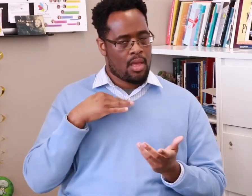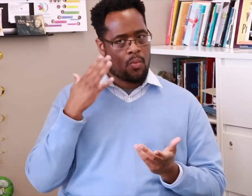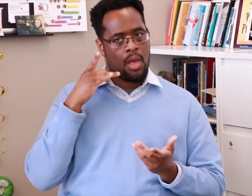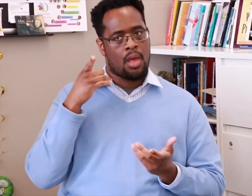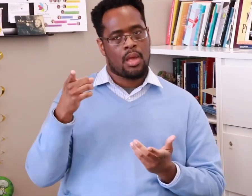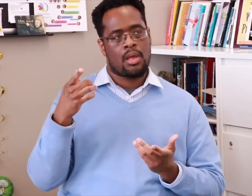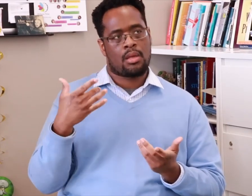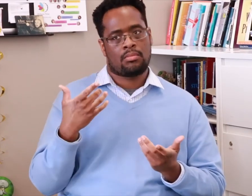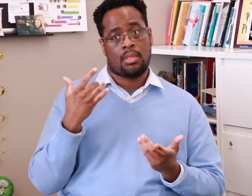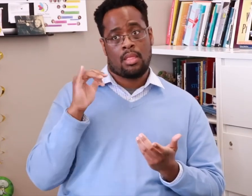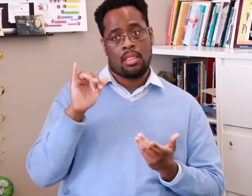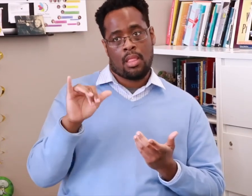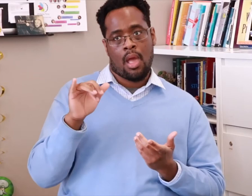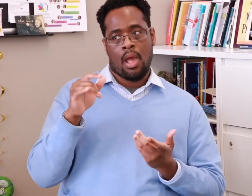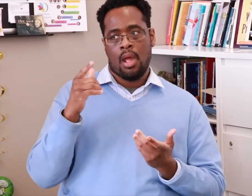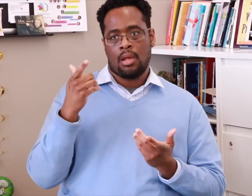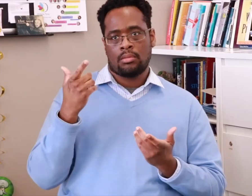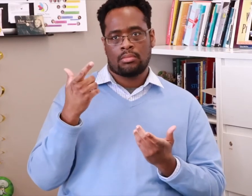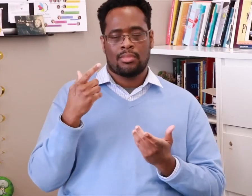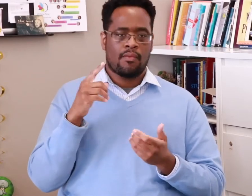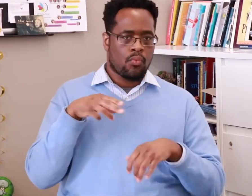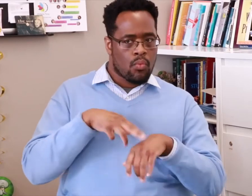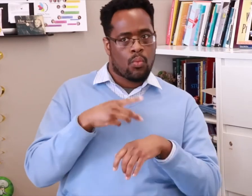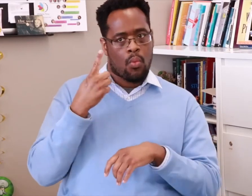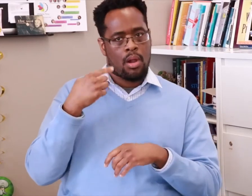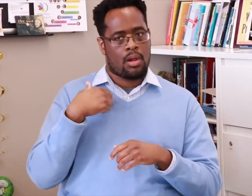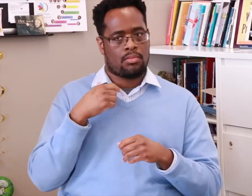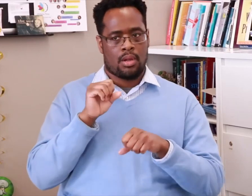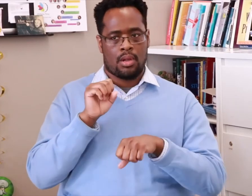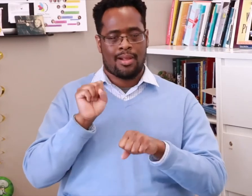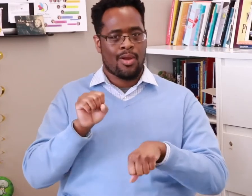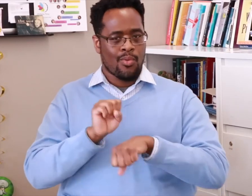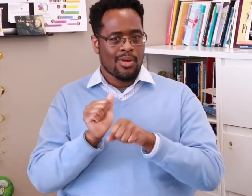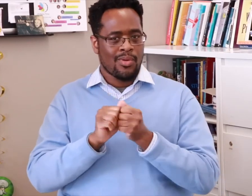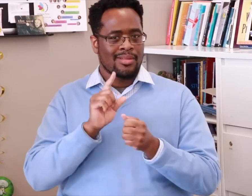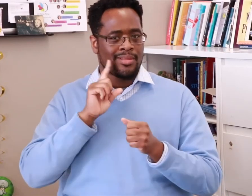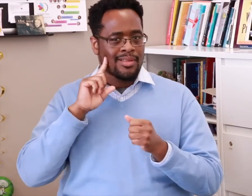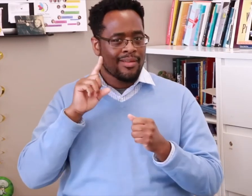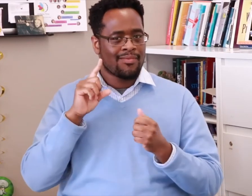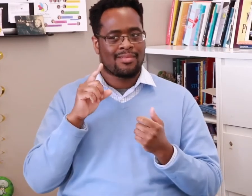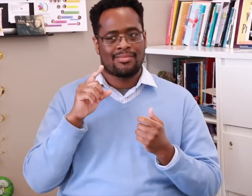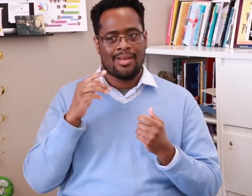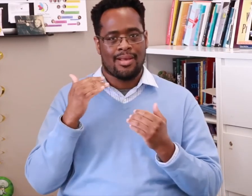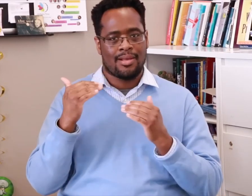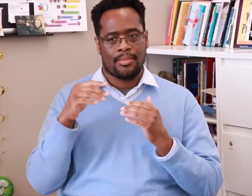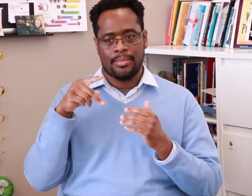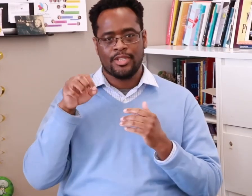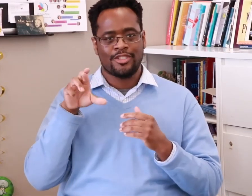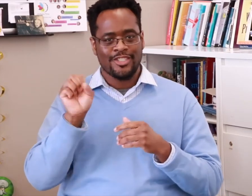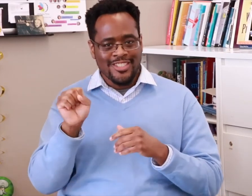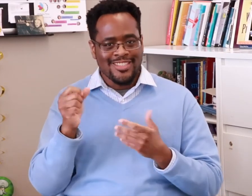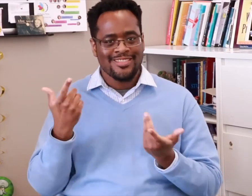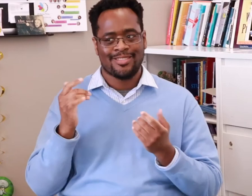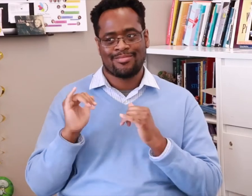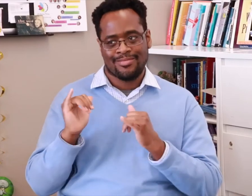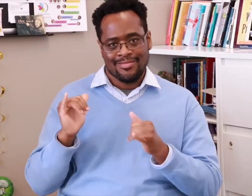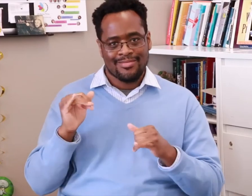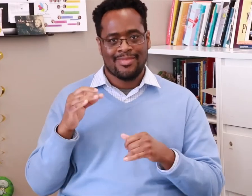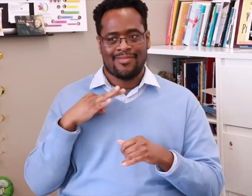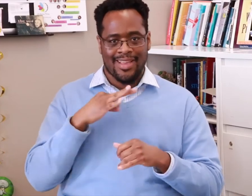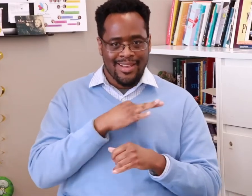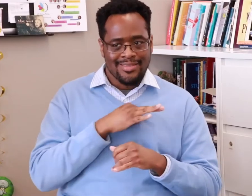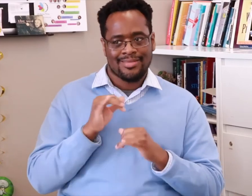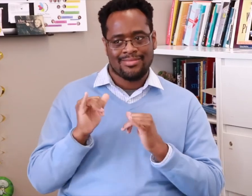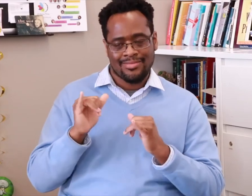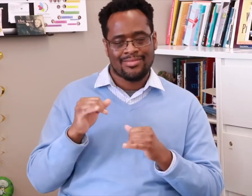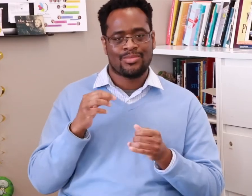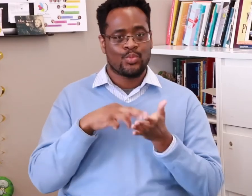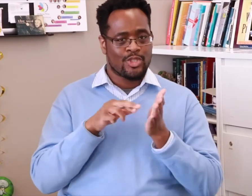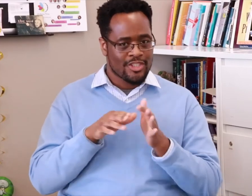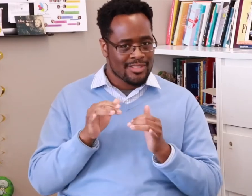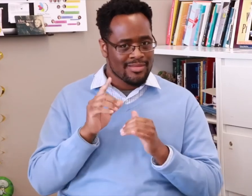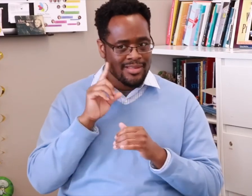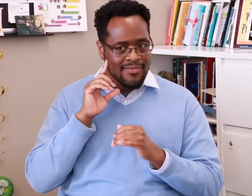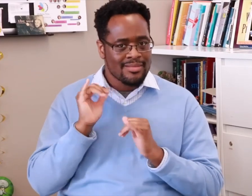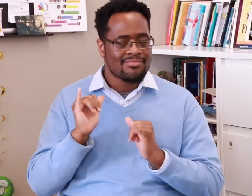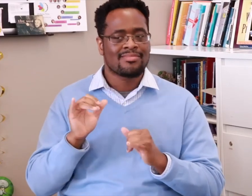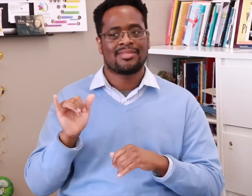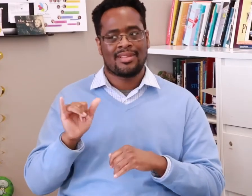opportunity meant I could work with deaf peers, faculty members, and researchers.